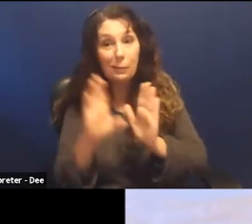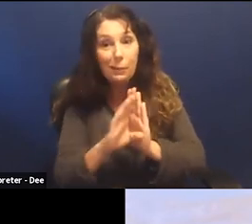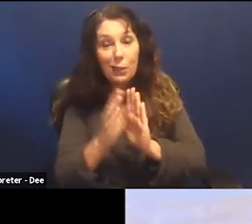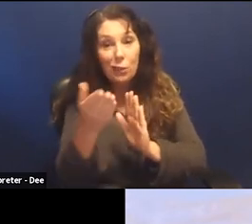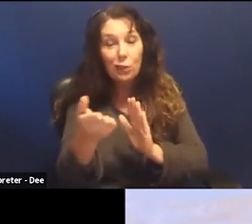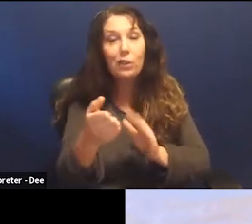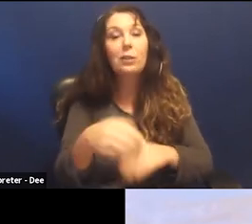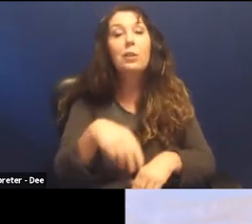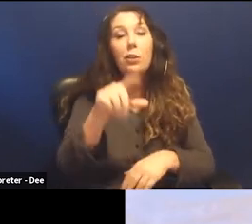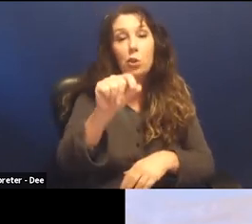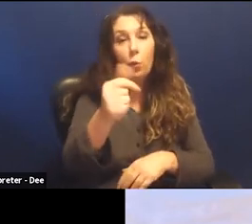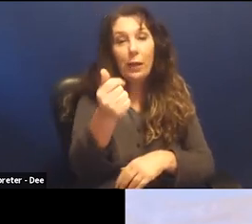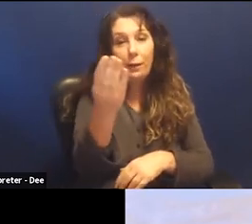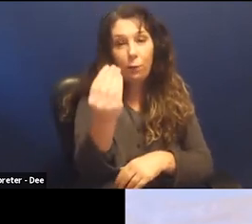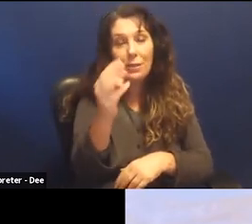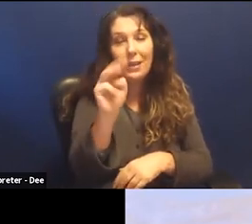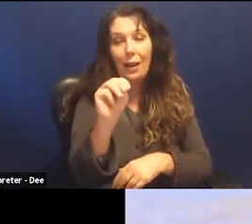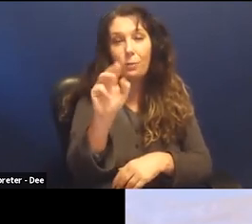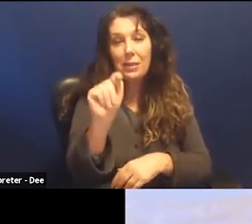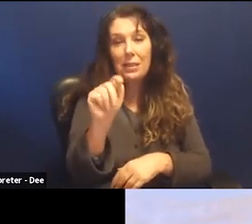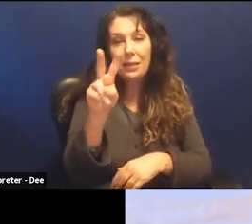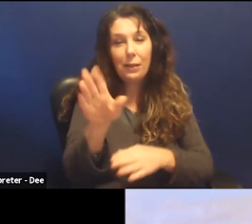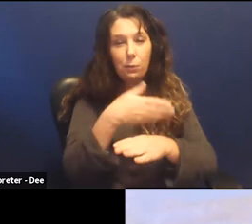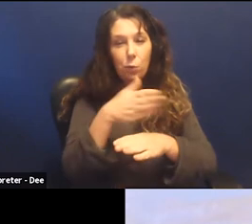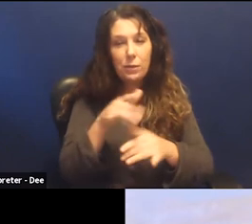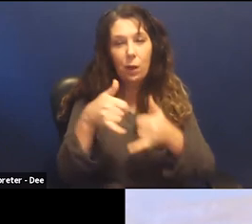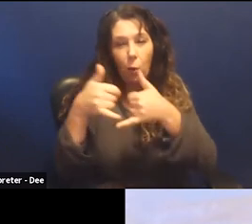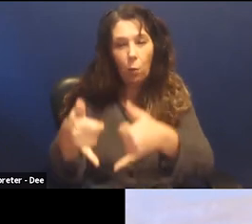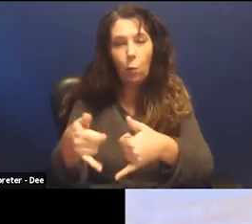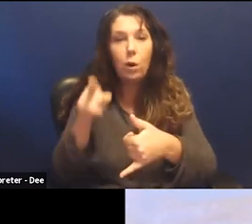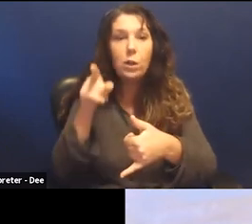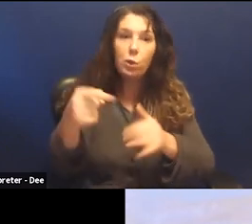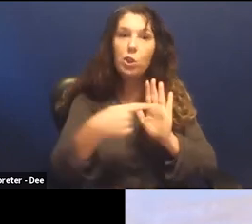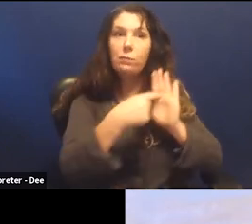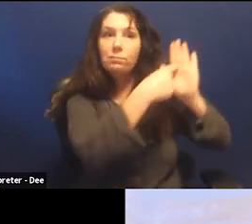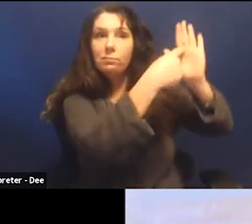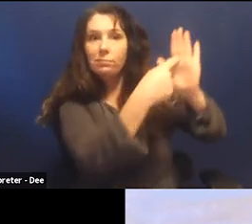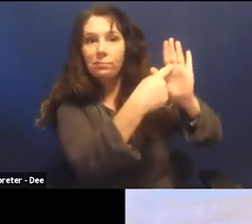Awards. This is when Beyonce projected the word feminist behind her.